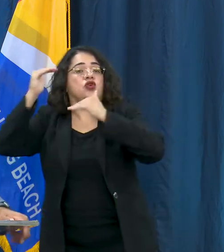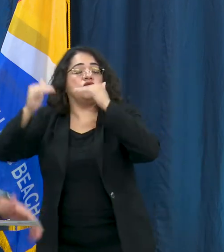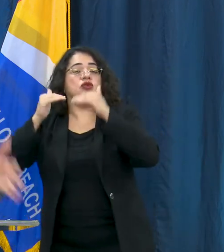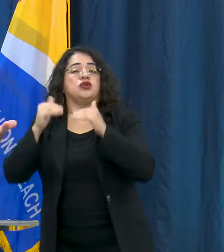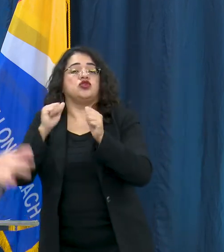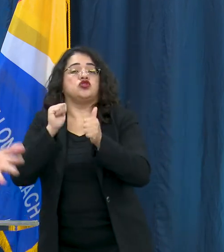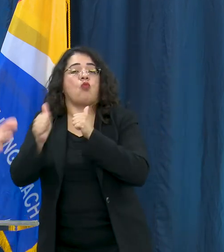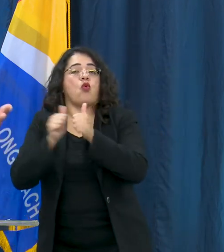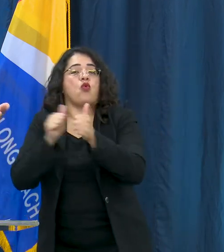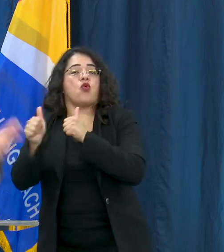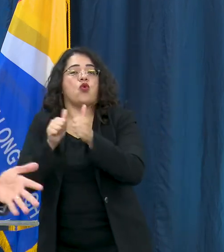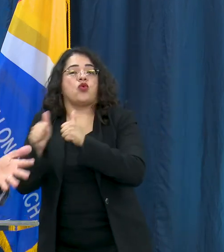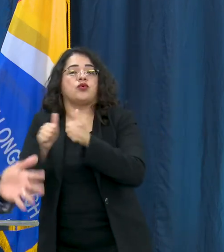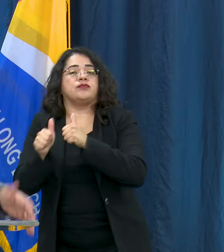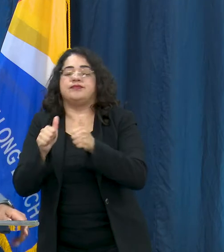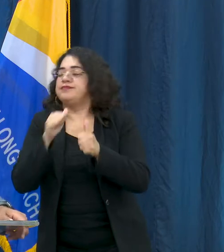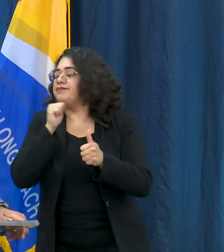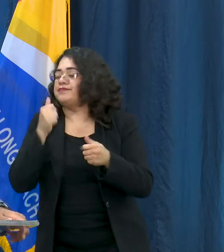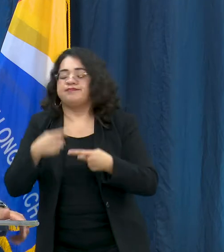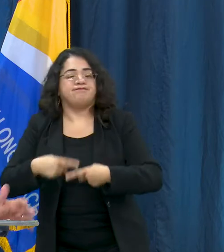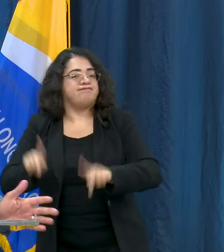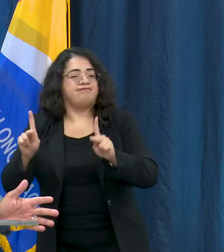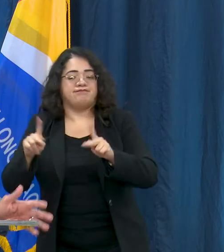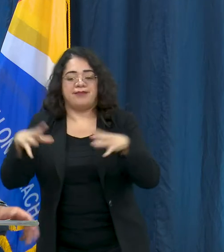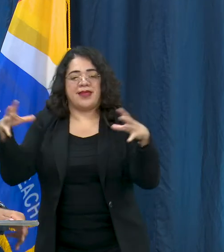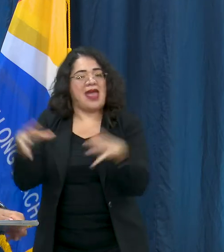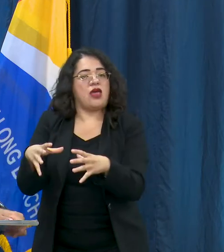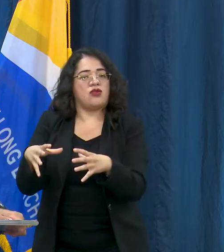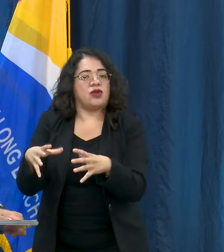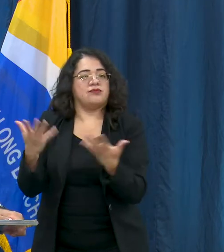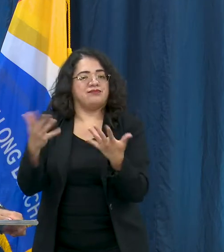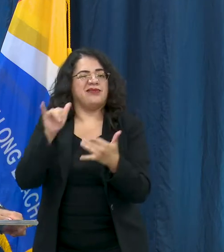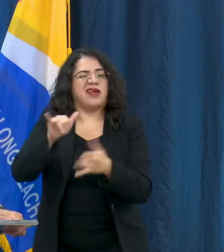are not yet allowed by the state so we don't have that programming.